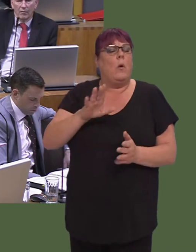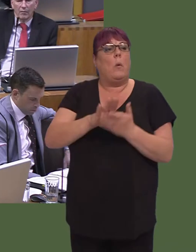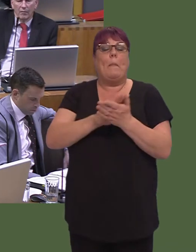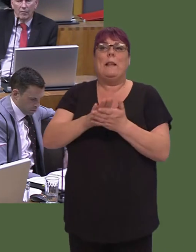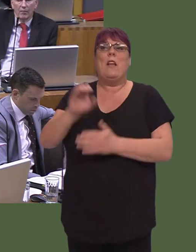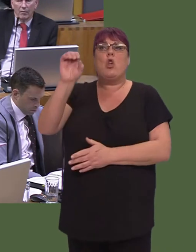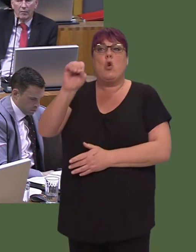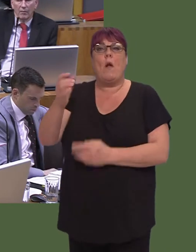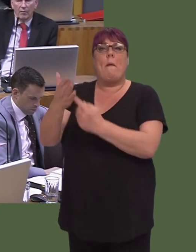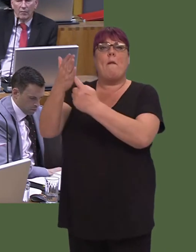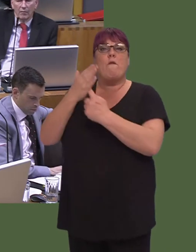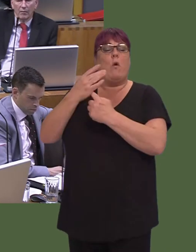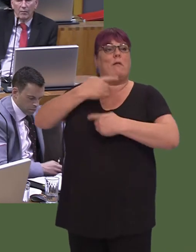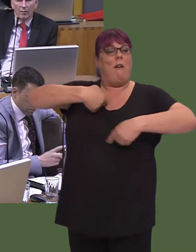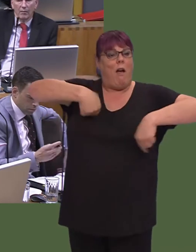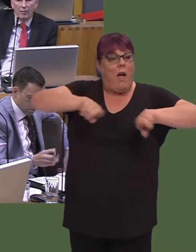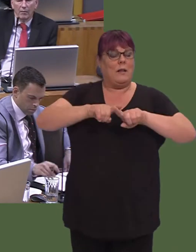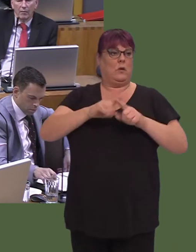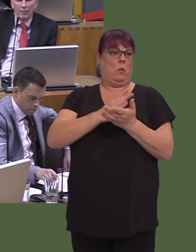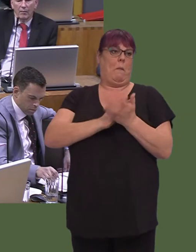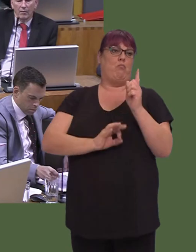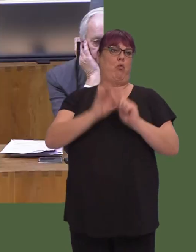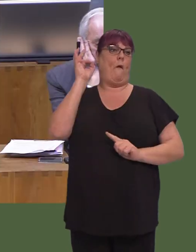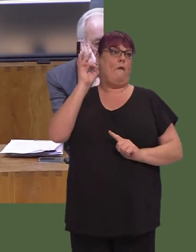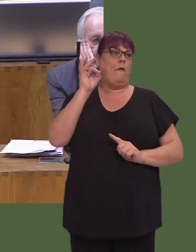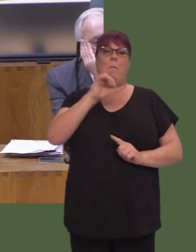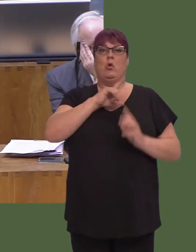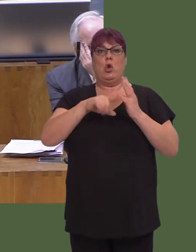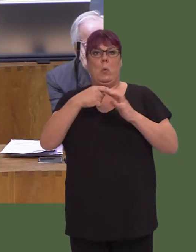The UK had an awful record when it came to pollution.